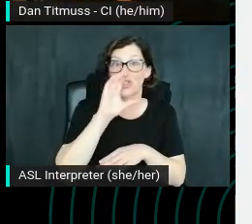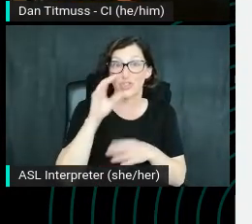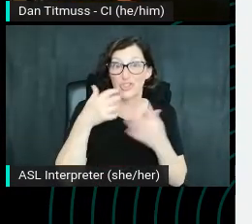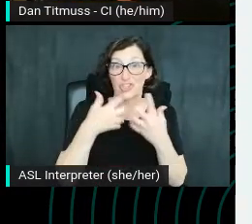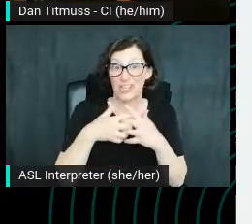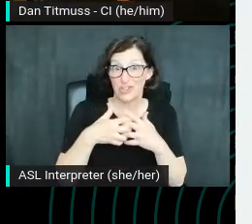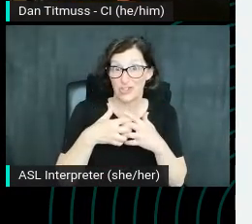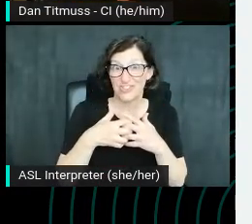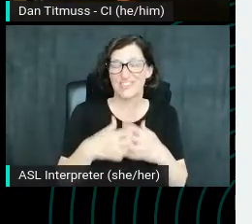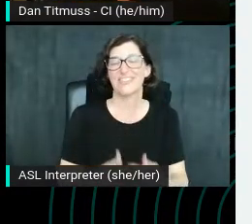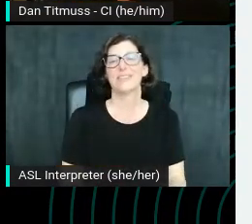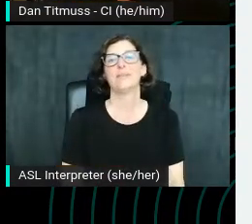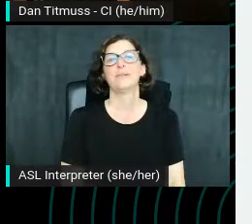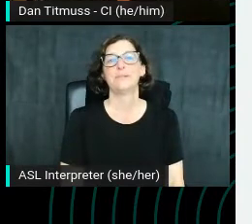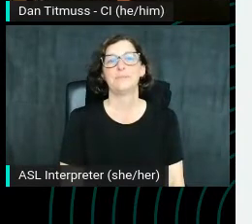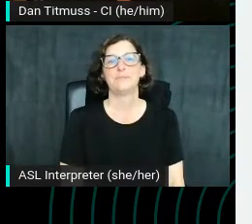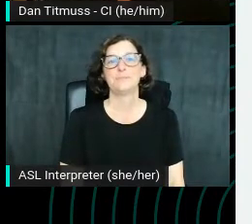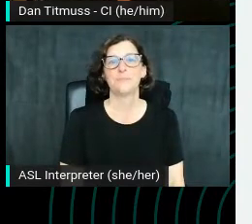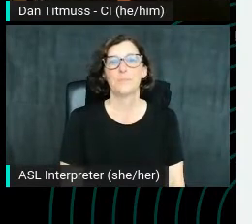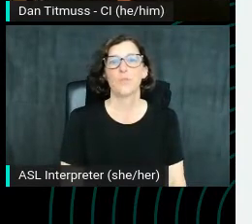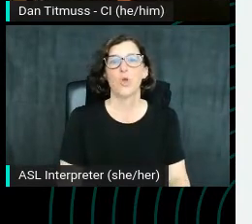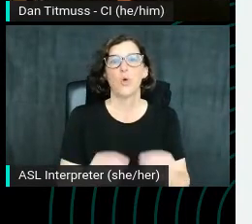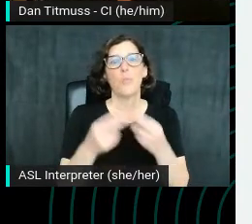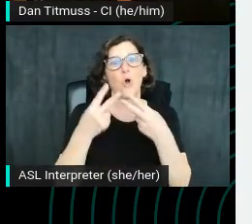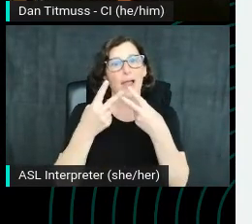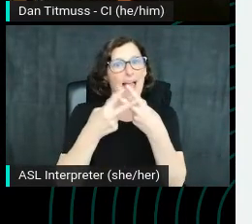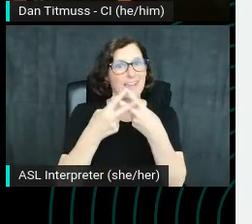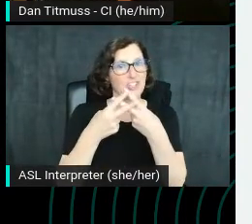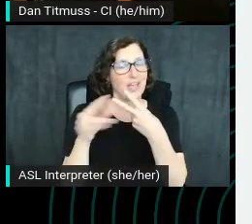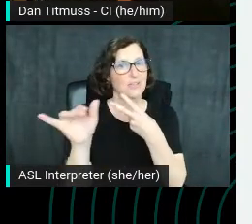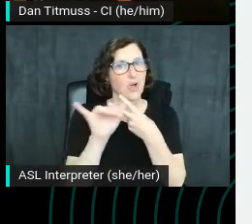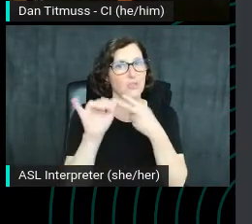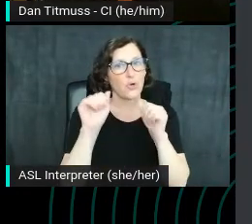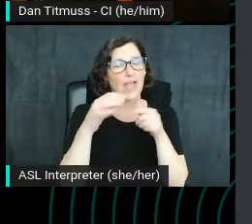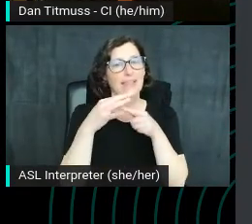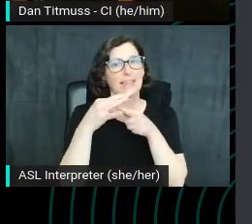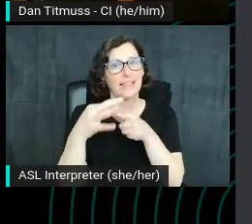And again, more hashtags here as well, which can lead you to other places and social stuff.